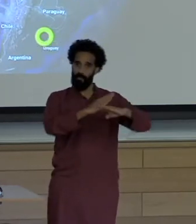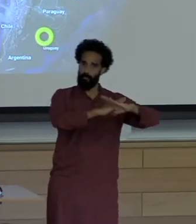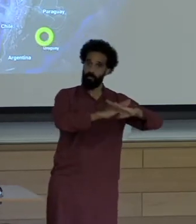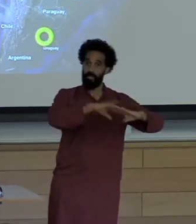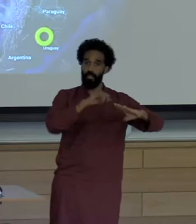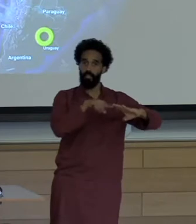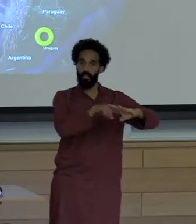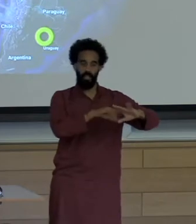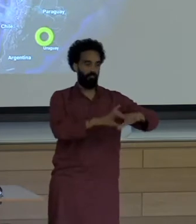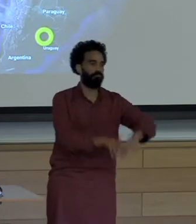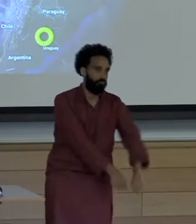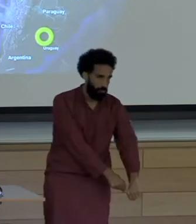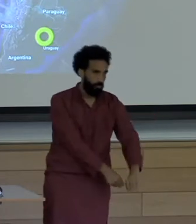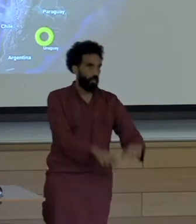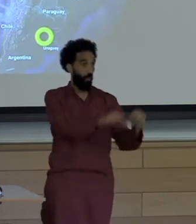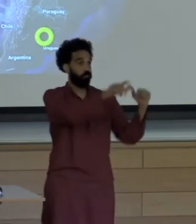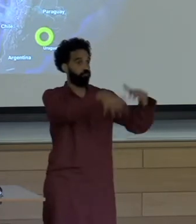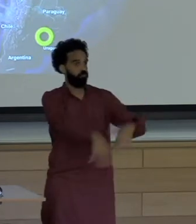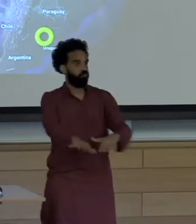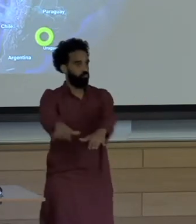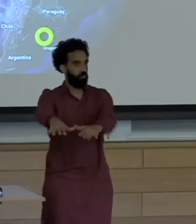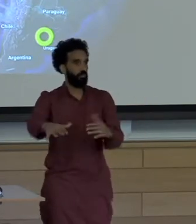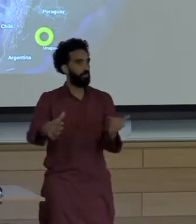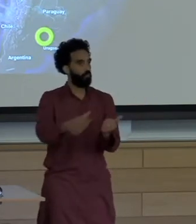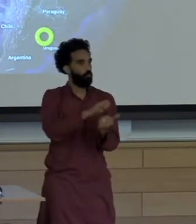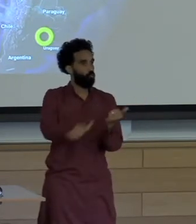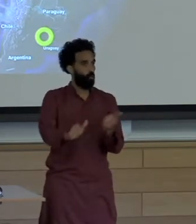Deforested ancient rainforests and